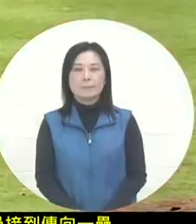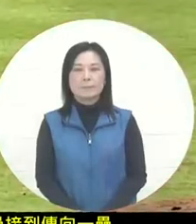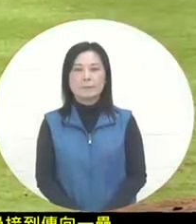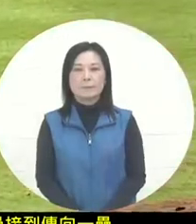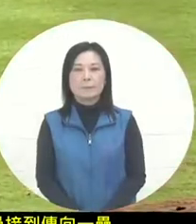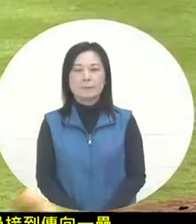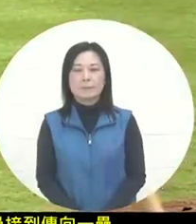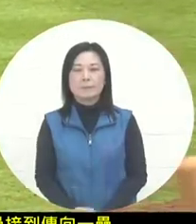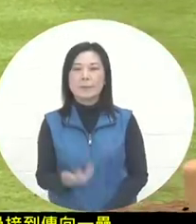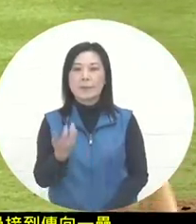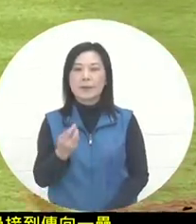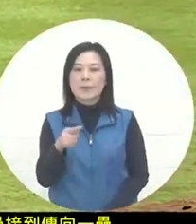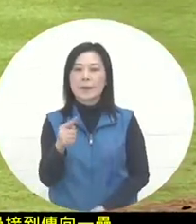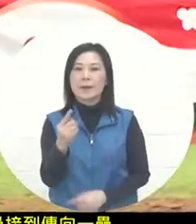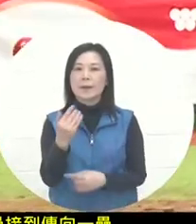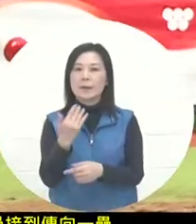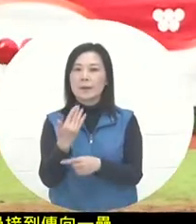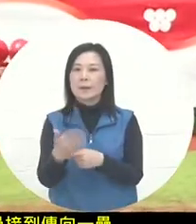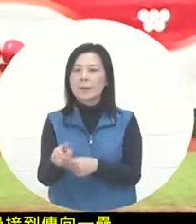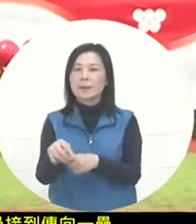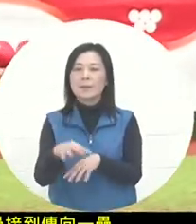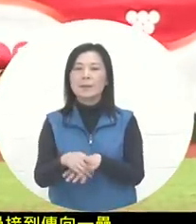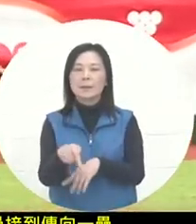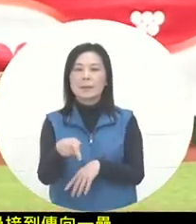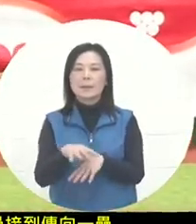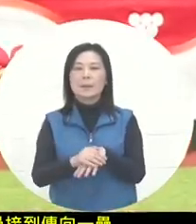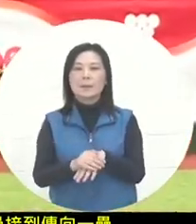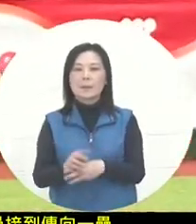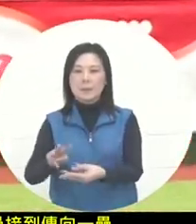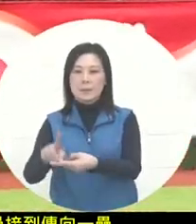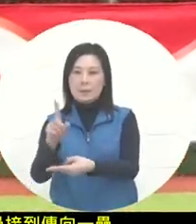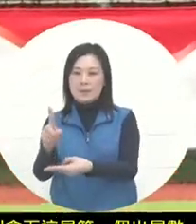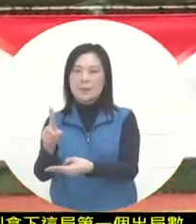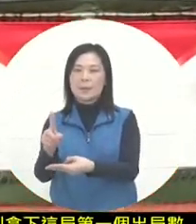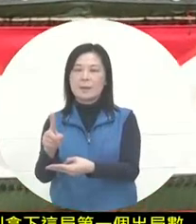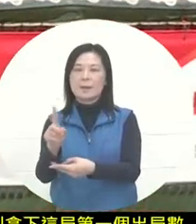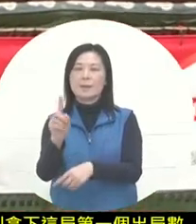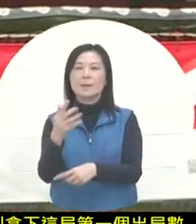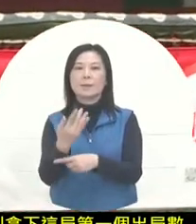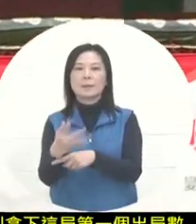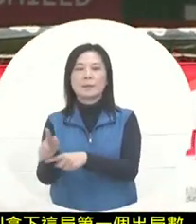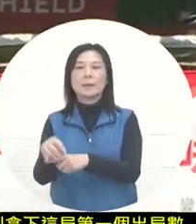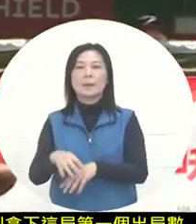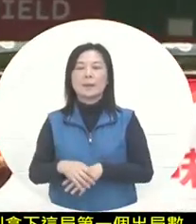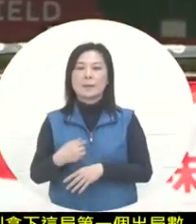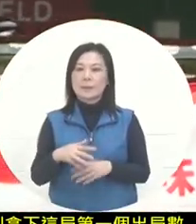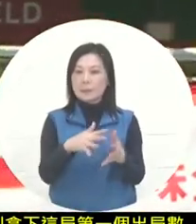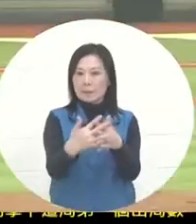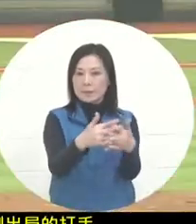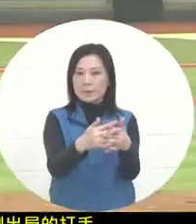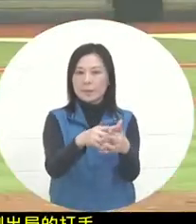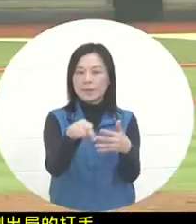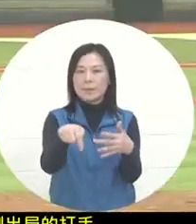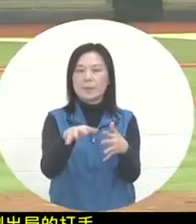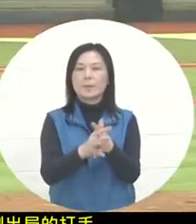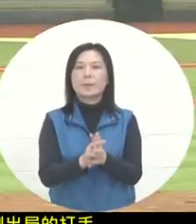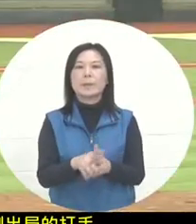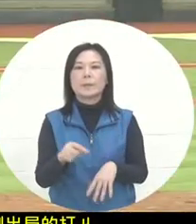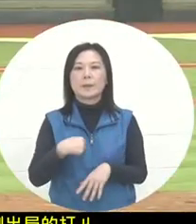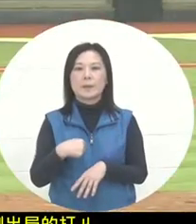The green staff who had just been out bombed ELE every time. After that, the United States The side play needs to be played by the opener Drawspa.